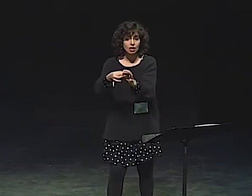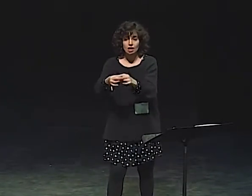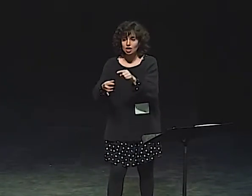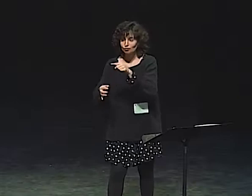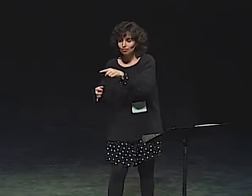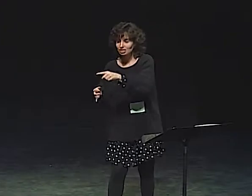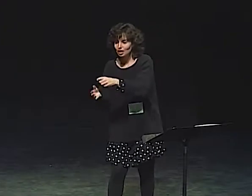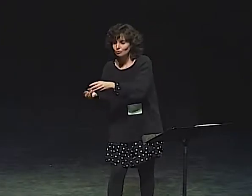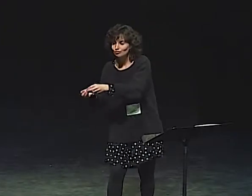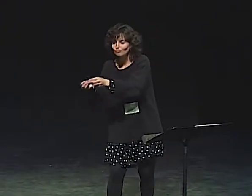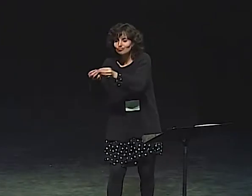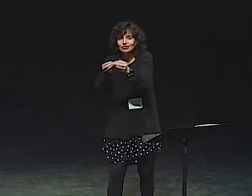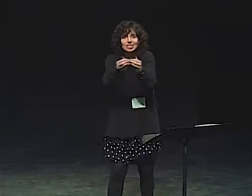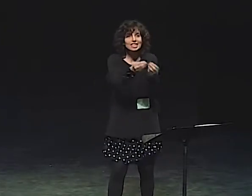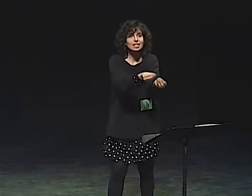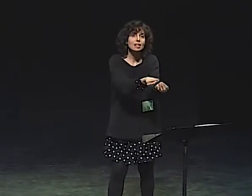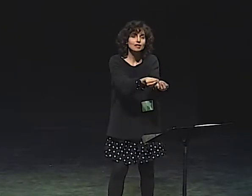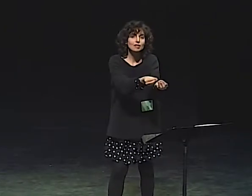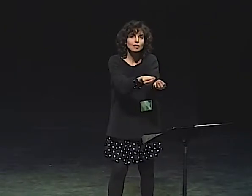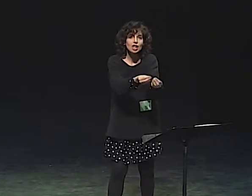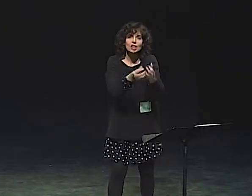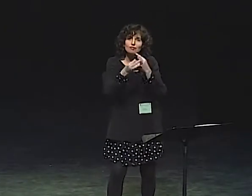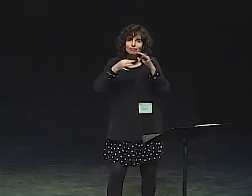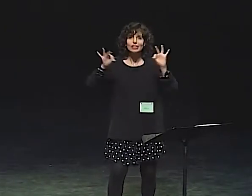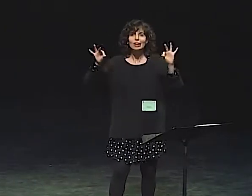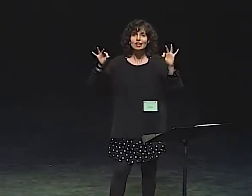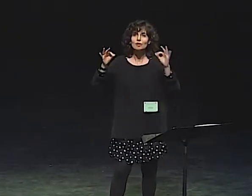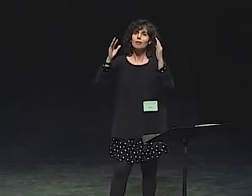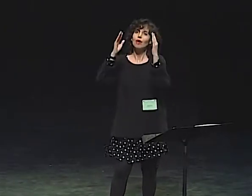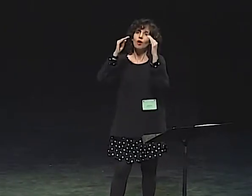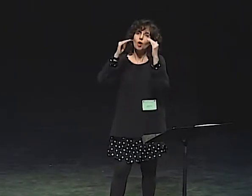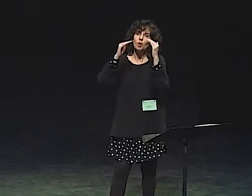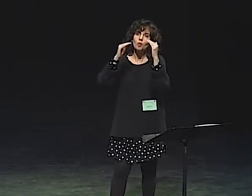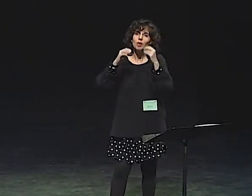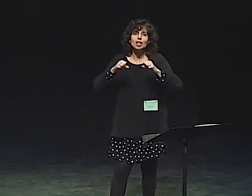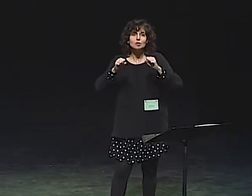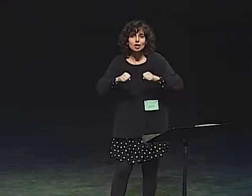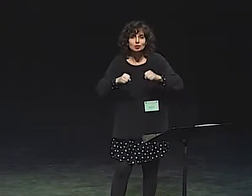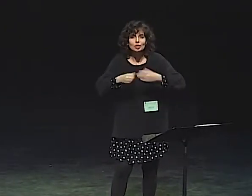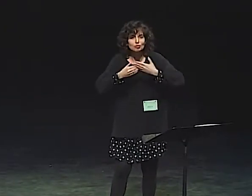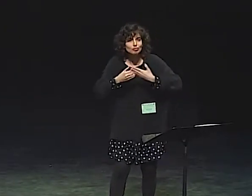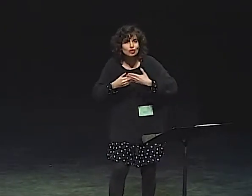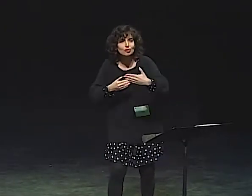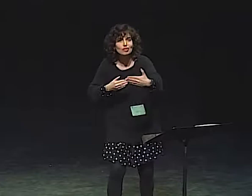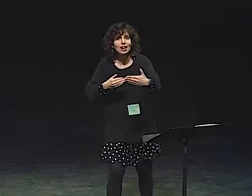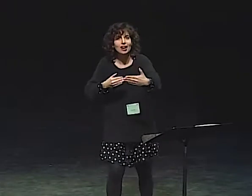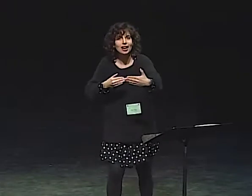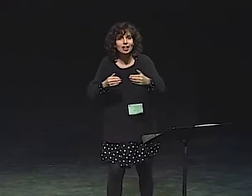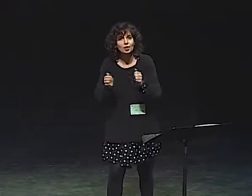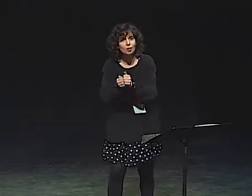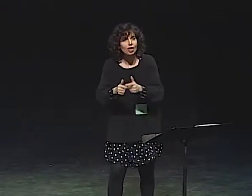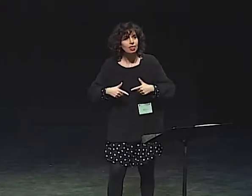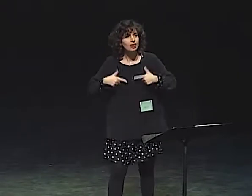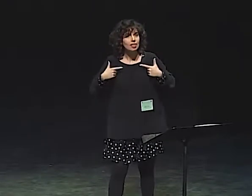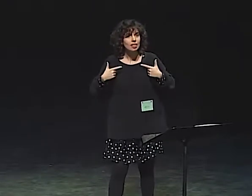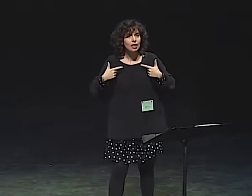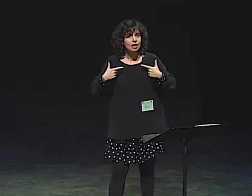THEY SEE THE CONNECTION BETWEEN THE TWO. THEY SEE WHAT THE INNER CHILD CAN GIVE TO THE BAG LADY,